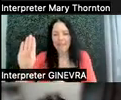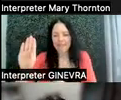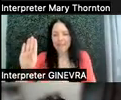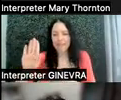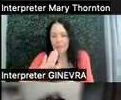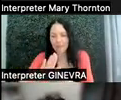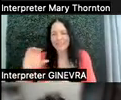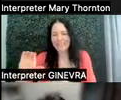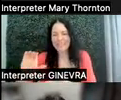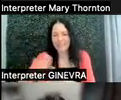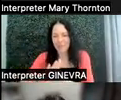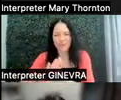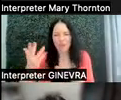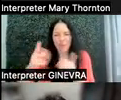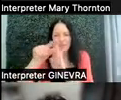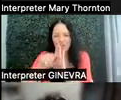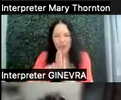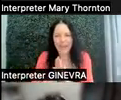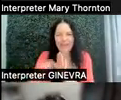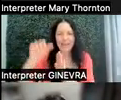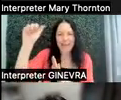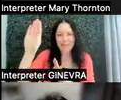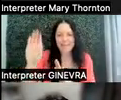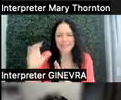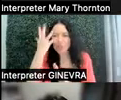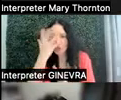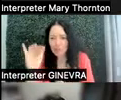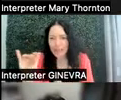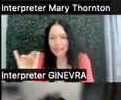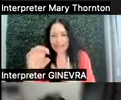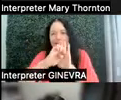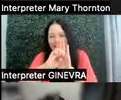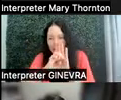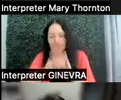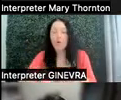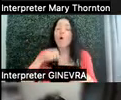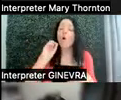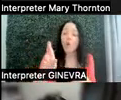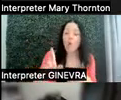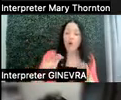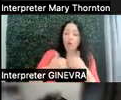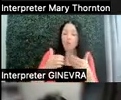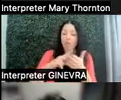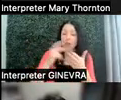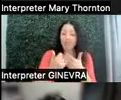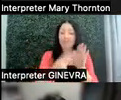Or if it's a group project, providing a end result, and using that as a way to help people